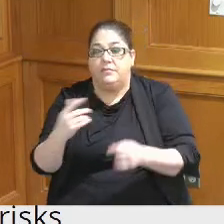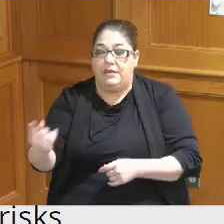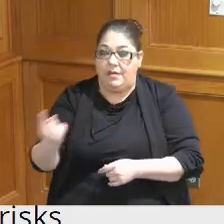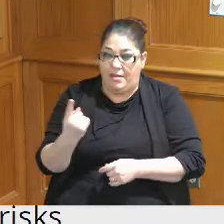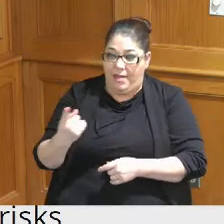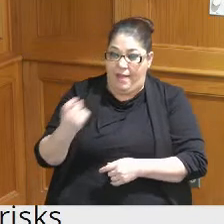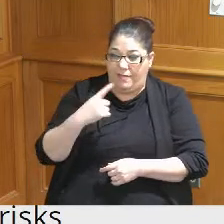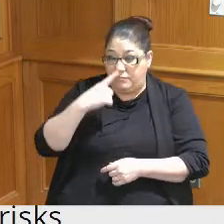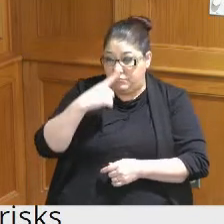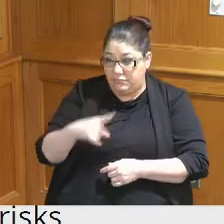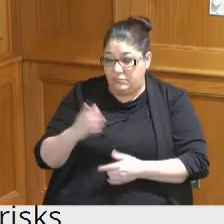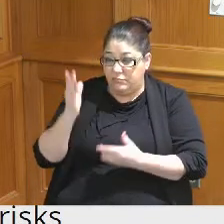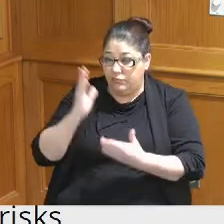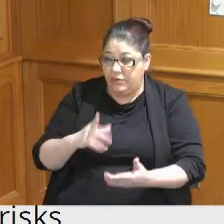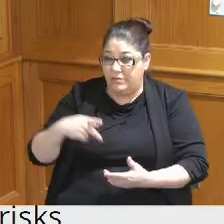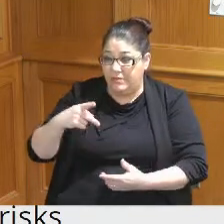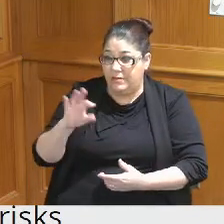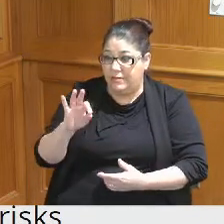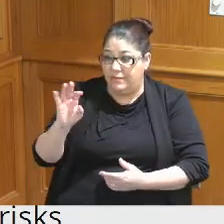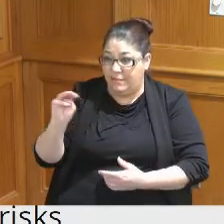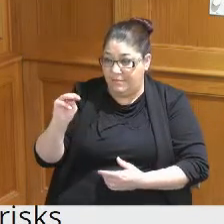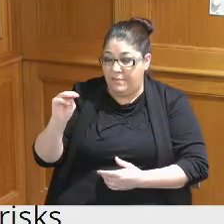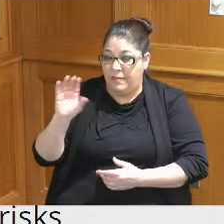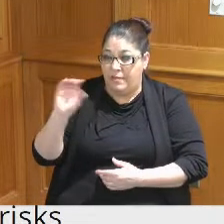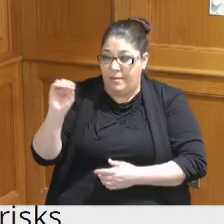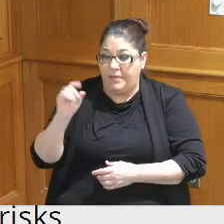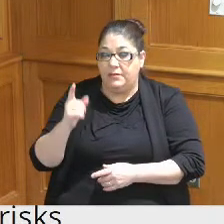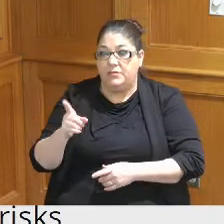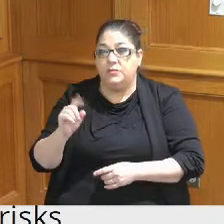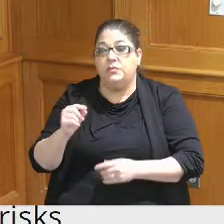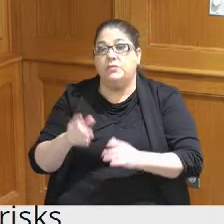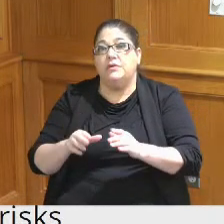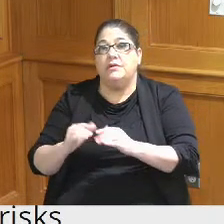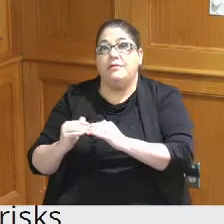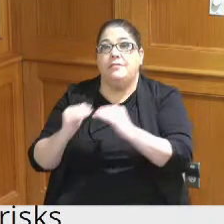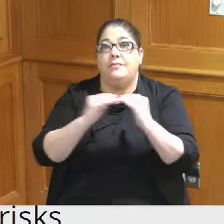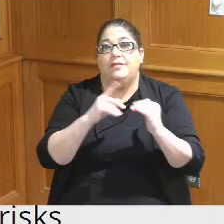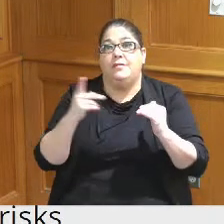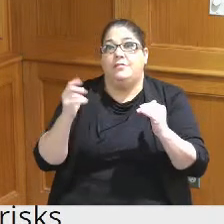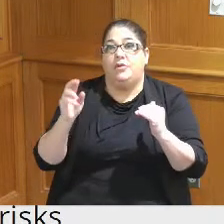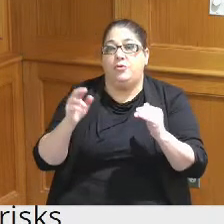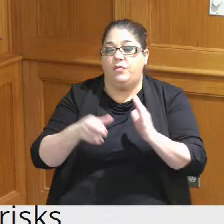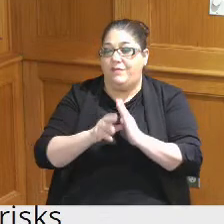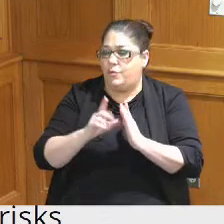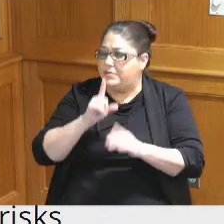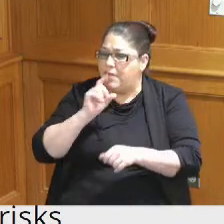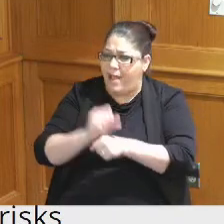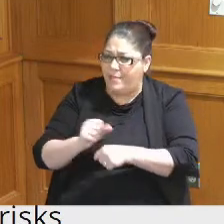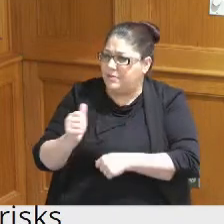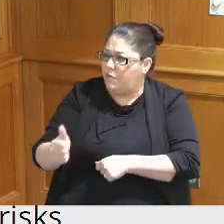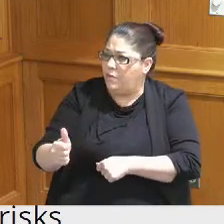would be okay bringing in PFM to do a peer review We indicated absolutely it's just good business